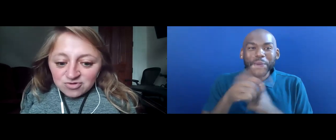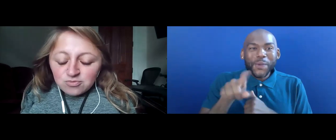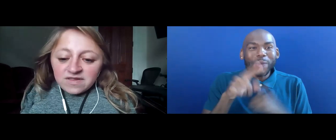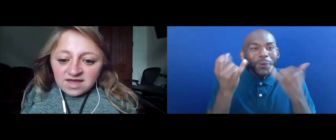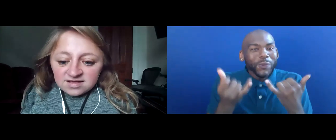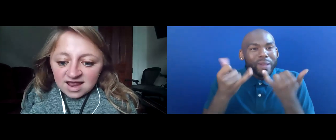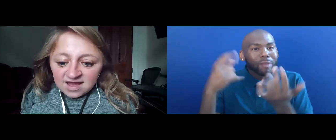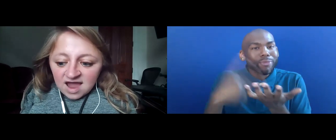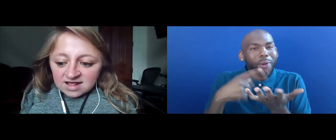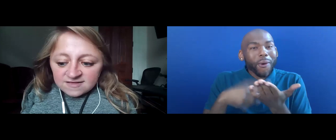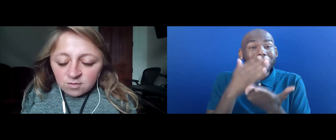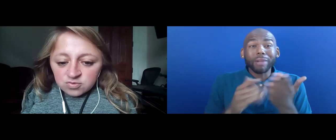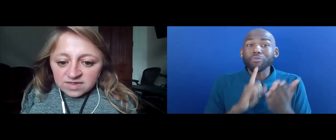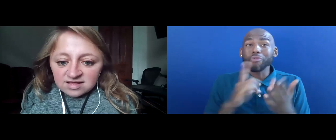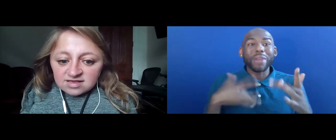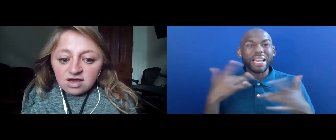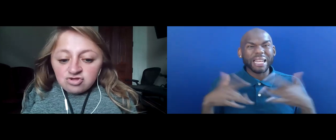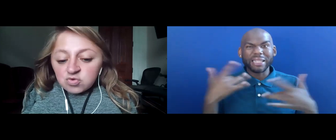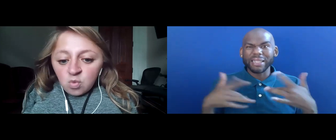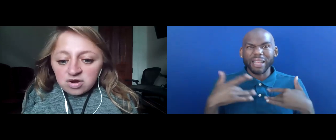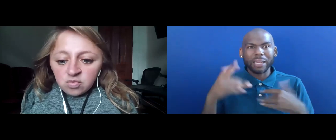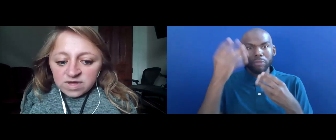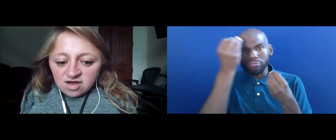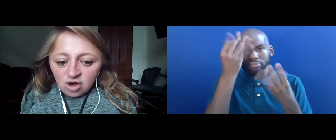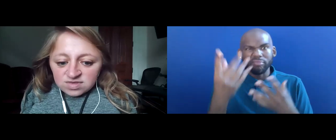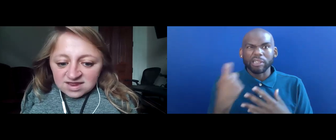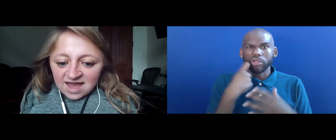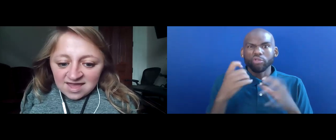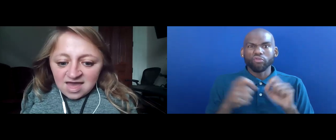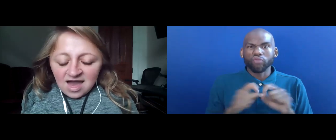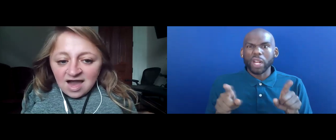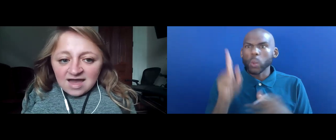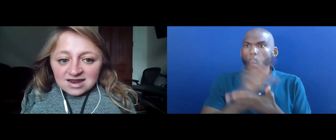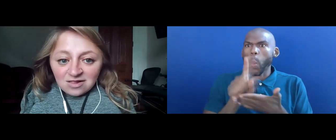SOME REALLY EXCITING GUIDANCE RELEASED ONE WEEK AGO TODAY IN